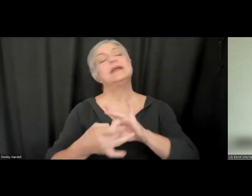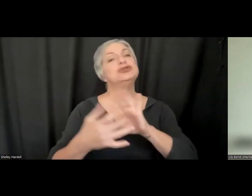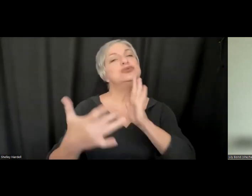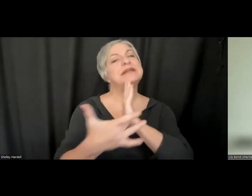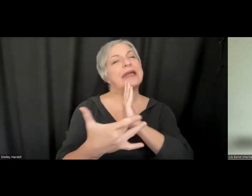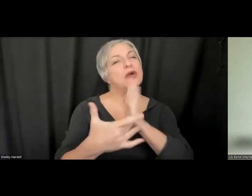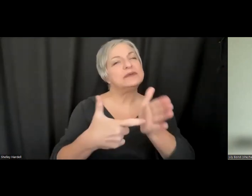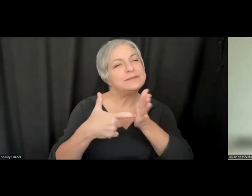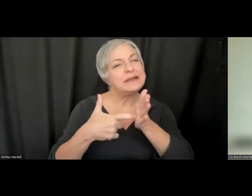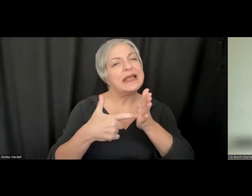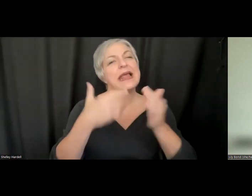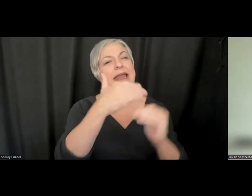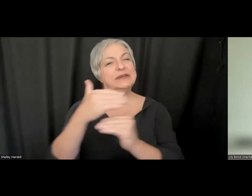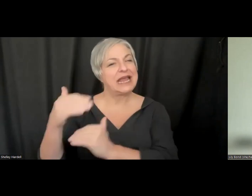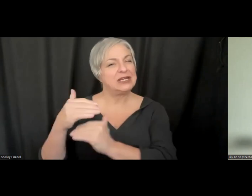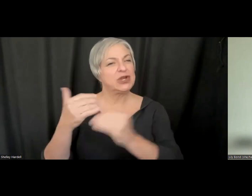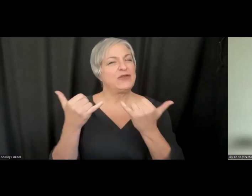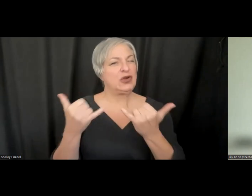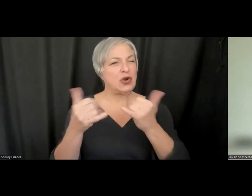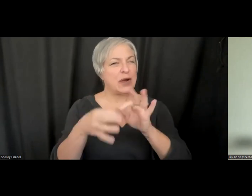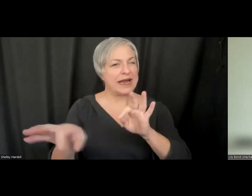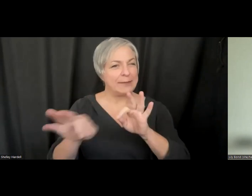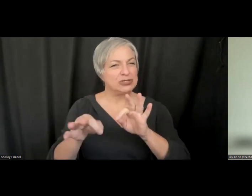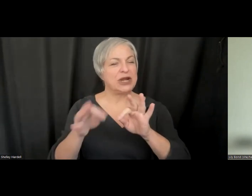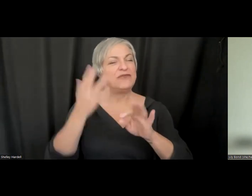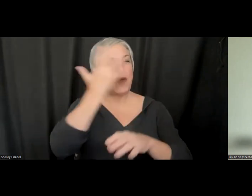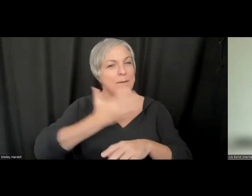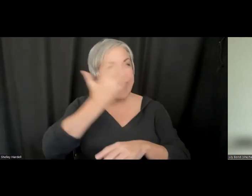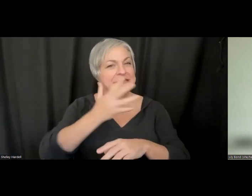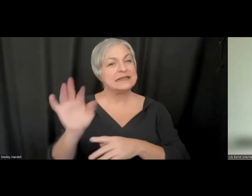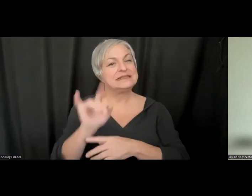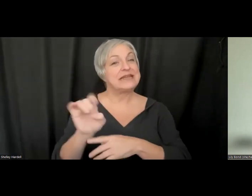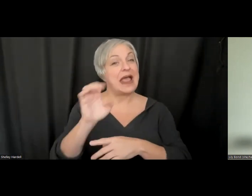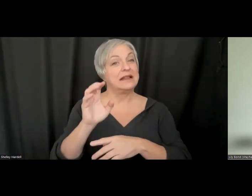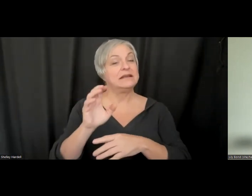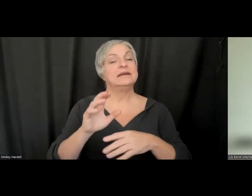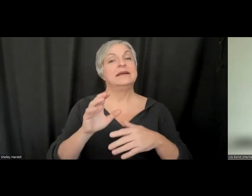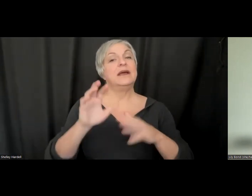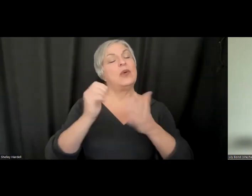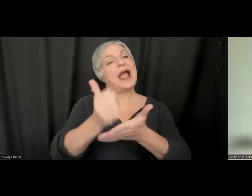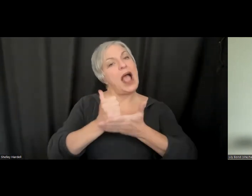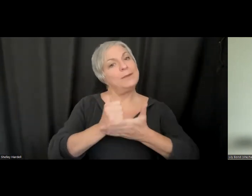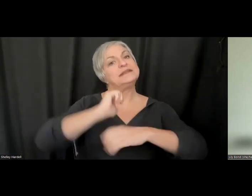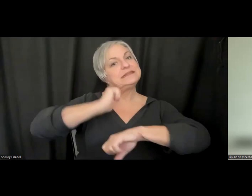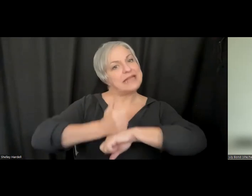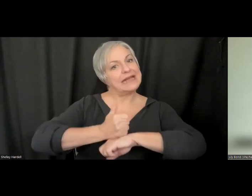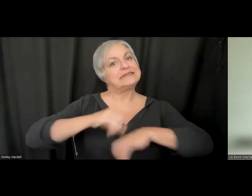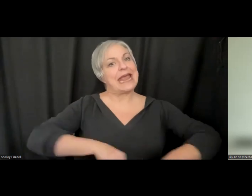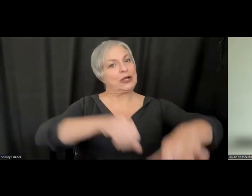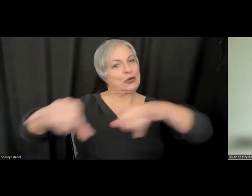of current caption formats and styling, that will really help us determine standards which we desperately need for where